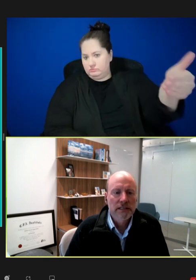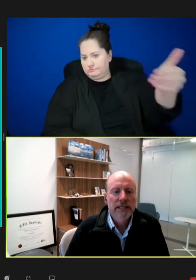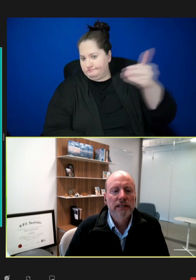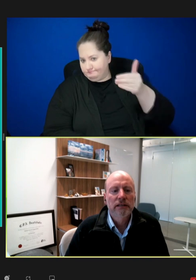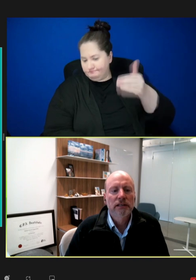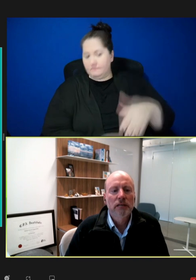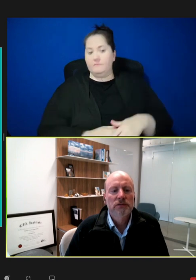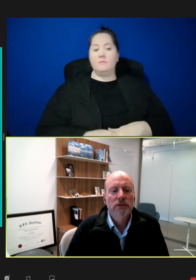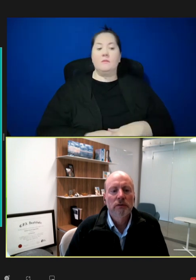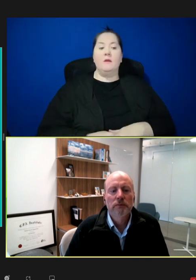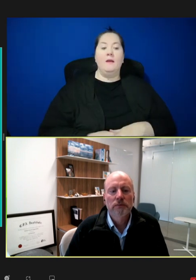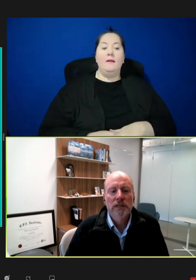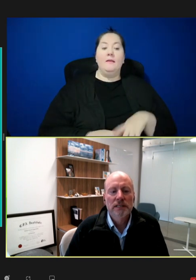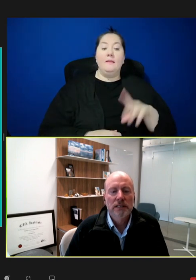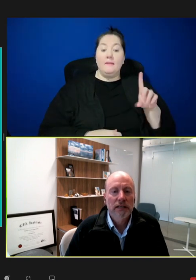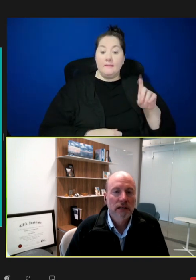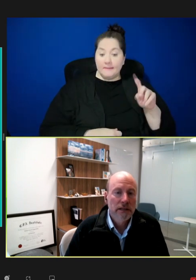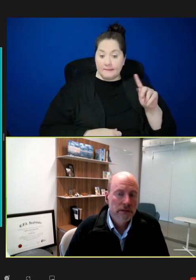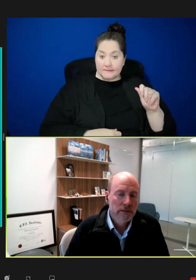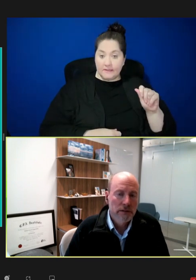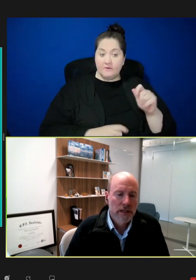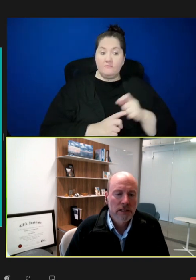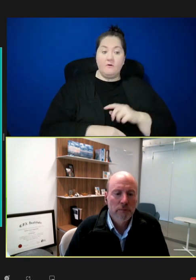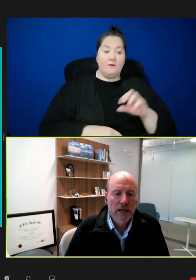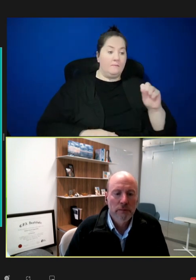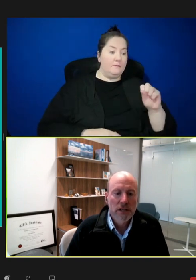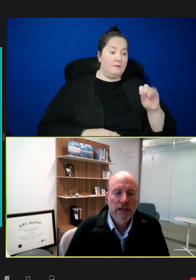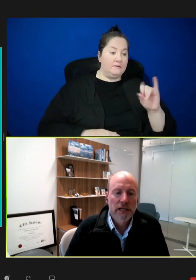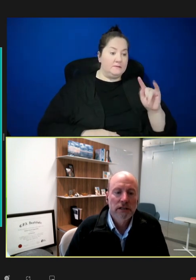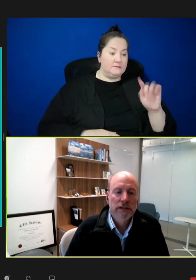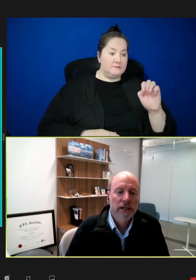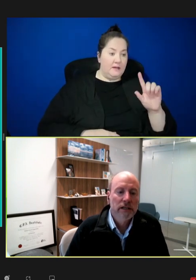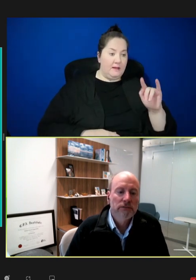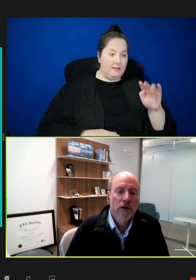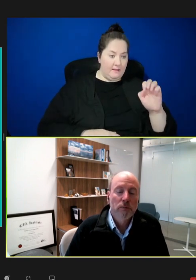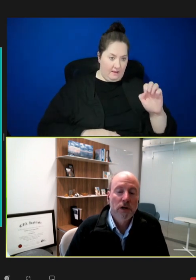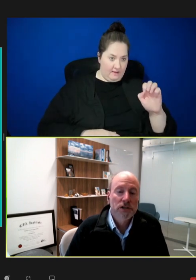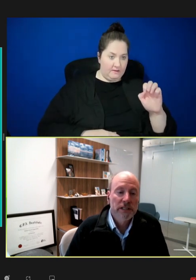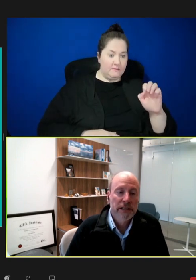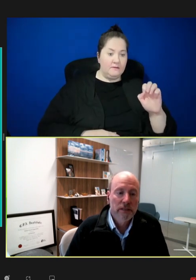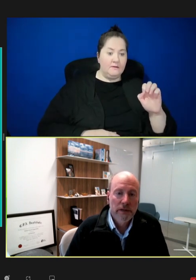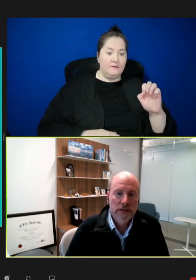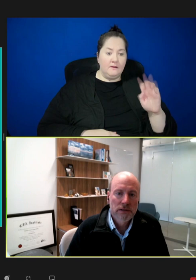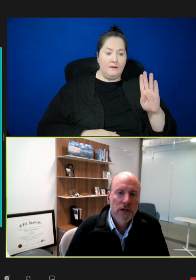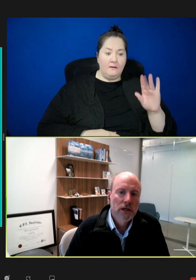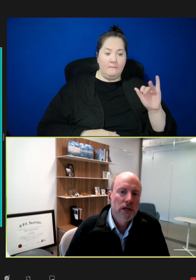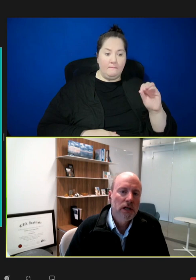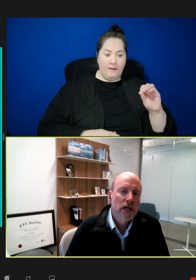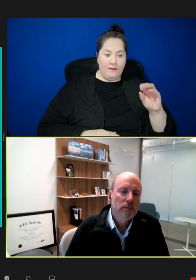the data comes from Citeline, their Biomedtracker and Pharmaproject database,